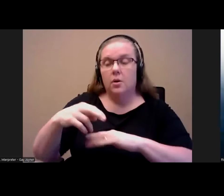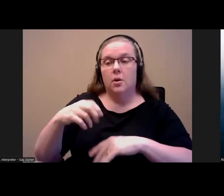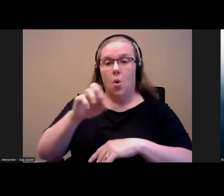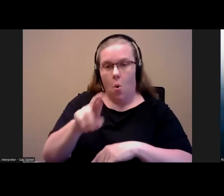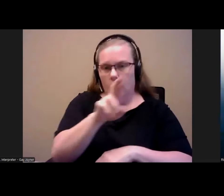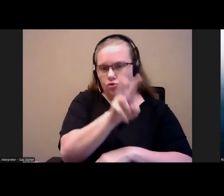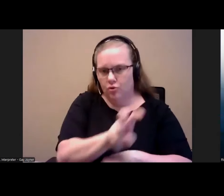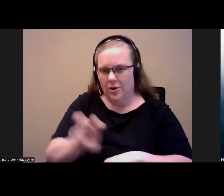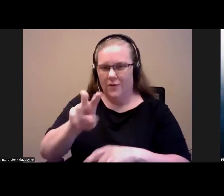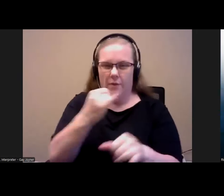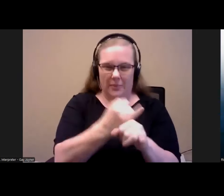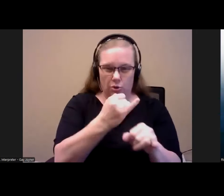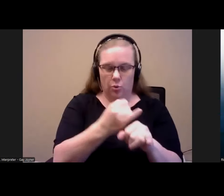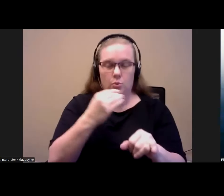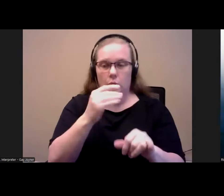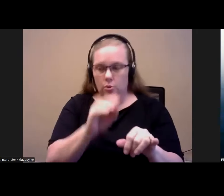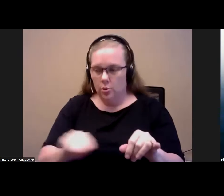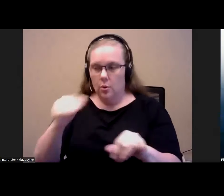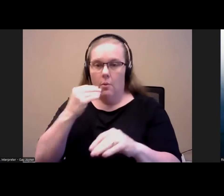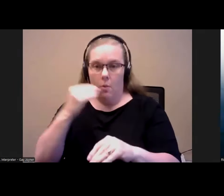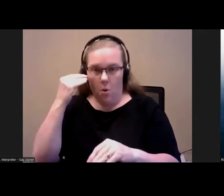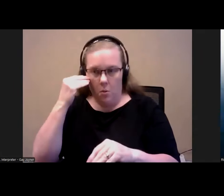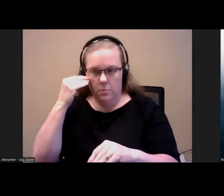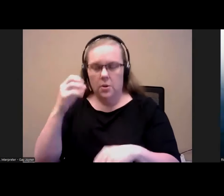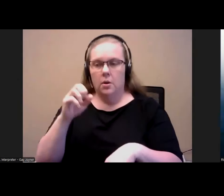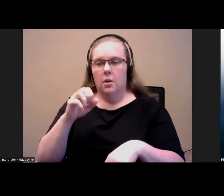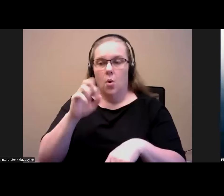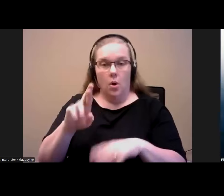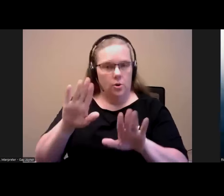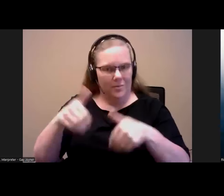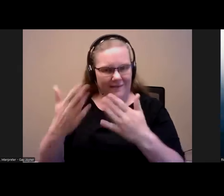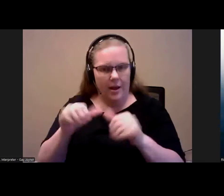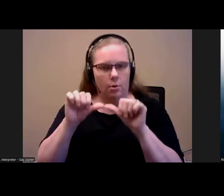institutional settings almost as, as well as to provide ongoing supportive services.